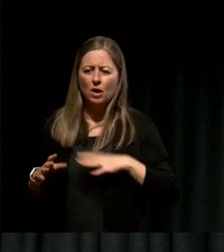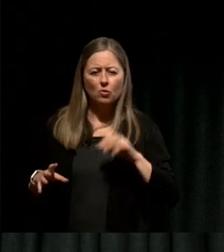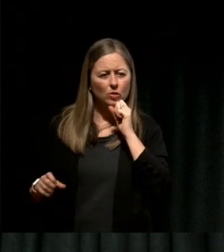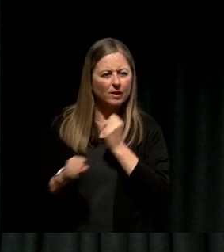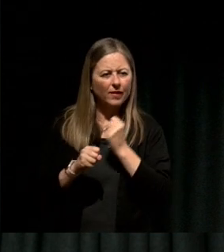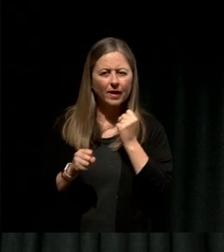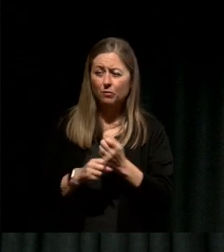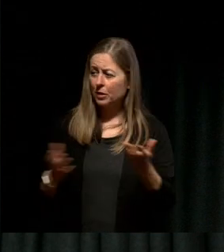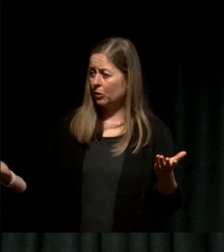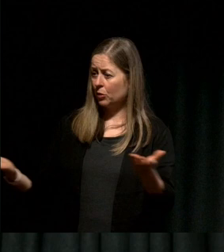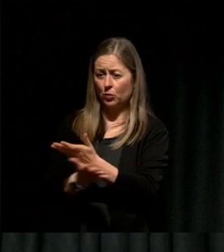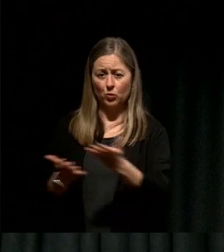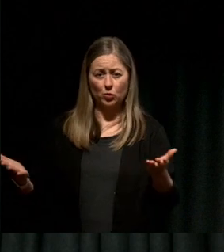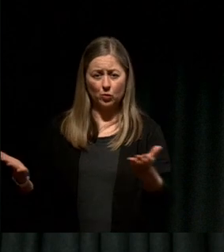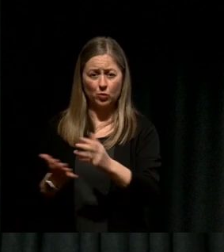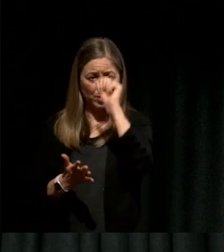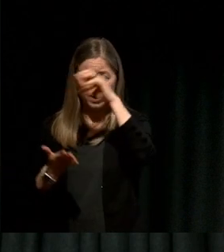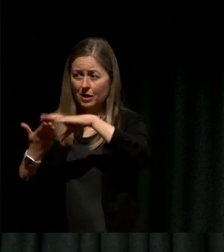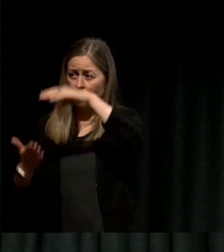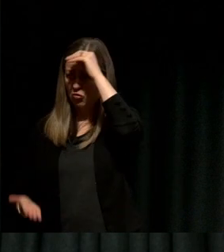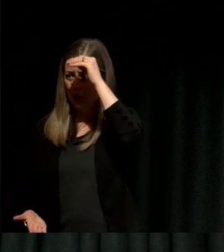but they wanted to talk to the police first to ensure law and order.